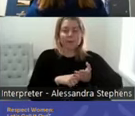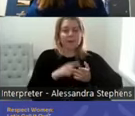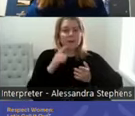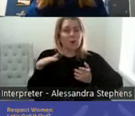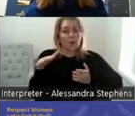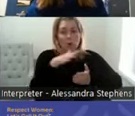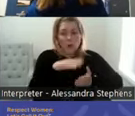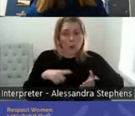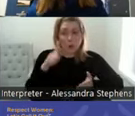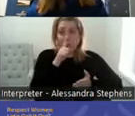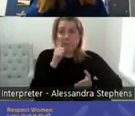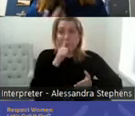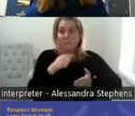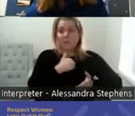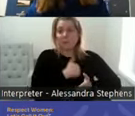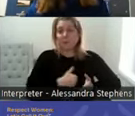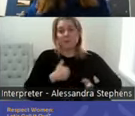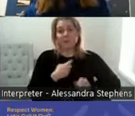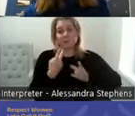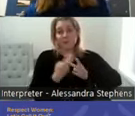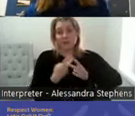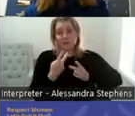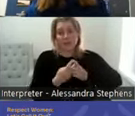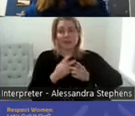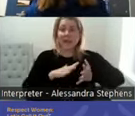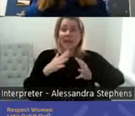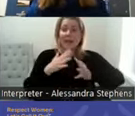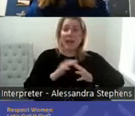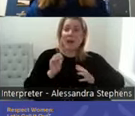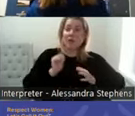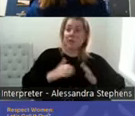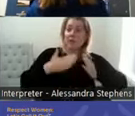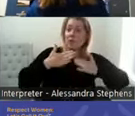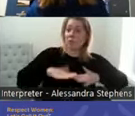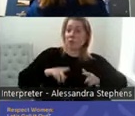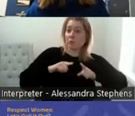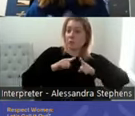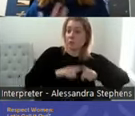And how they choose to enact that is up to them so people can still choose to be